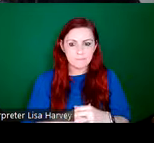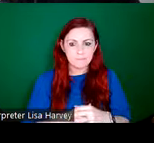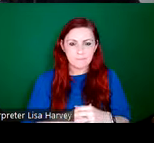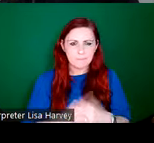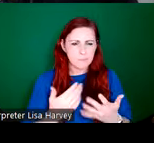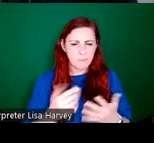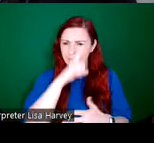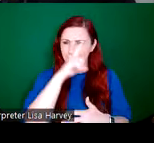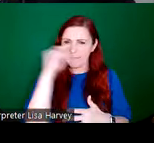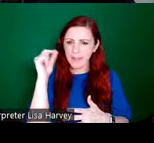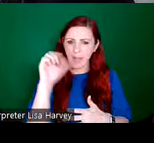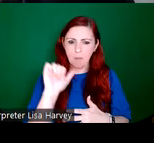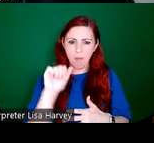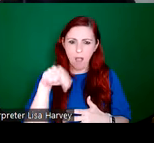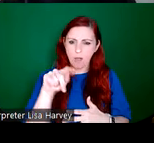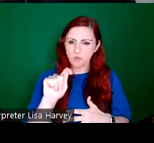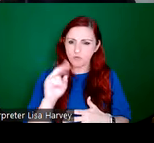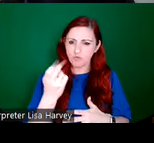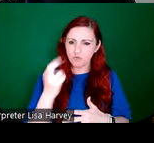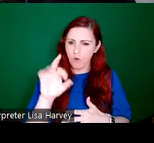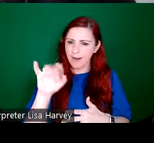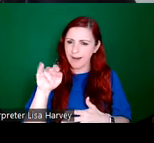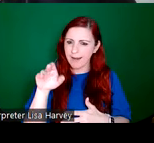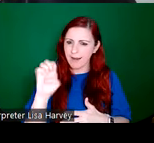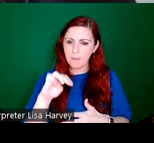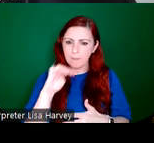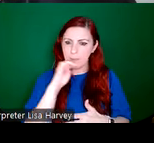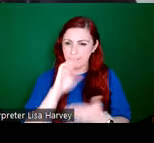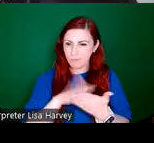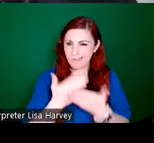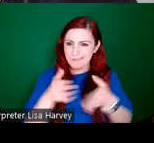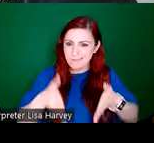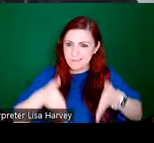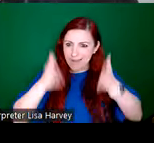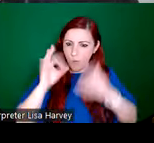Túr Ghloine, the studio of course. It's the Irish for "the tower of glass". And